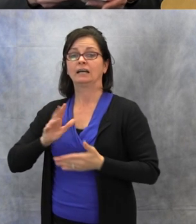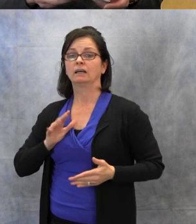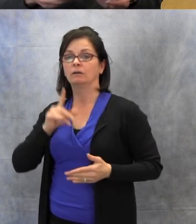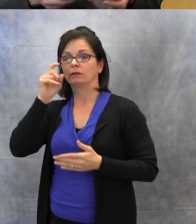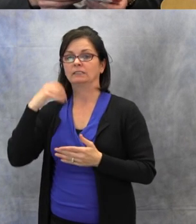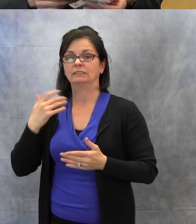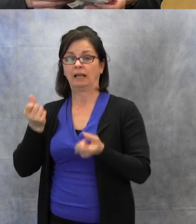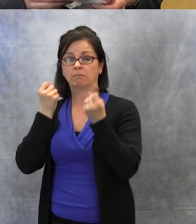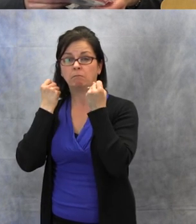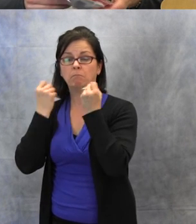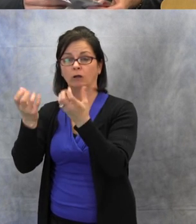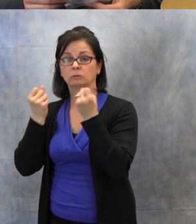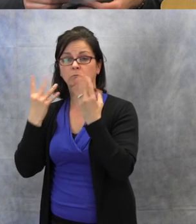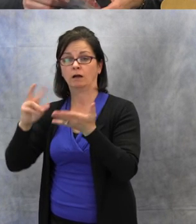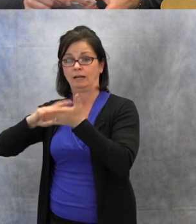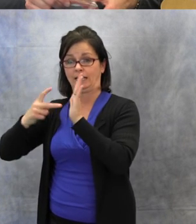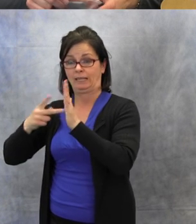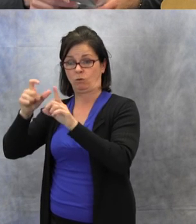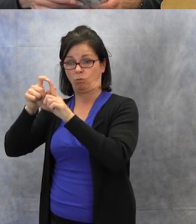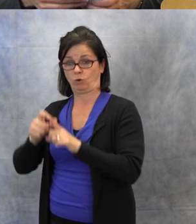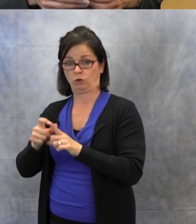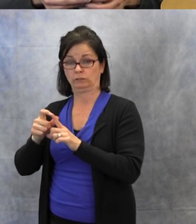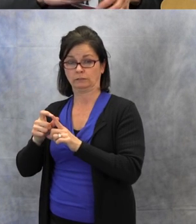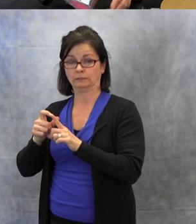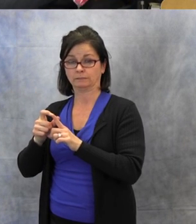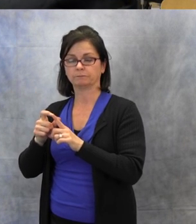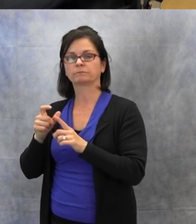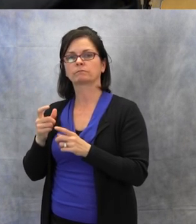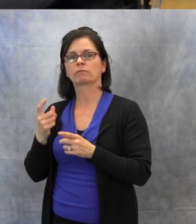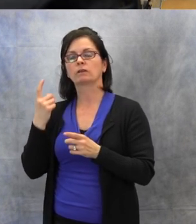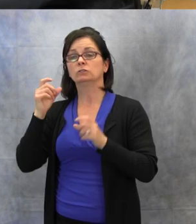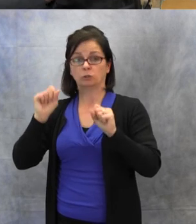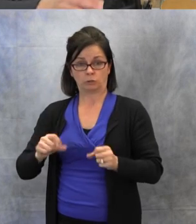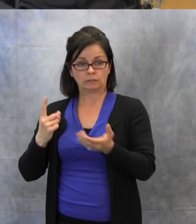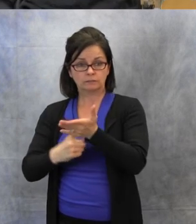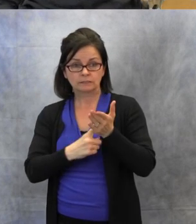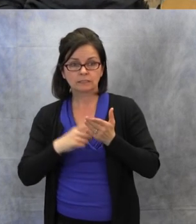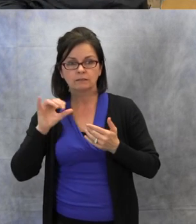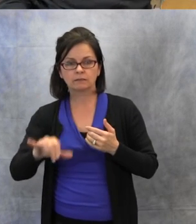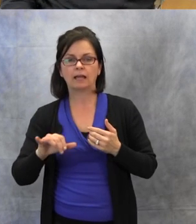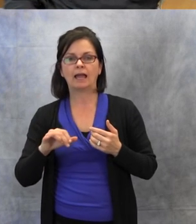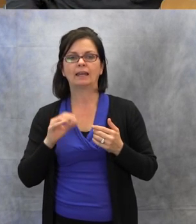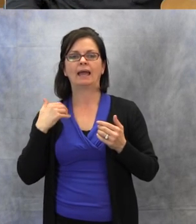and idioms. So bring those up also, because those